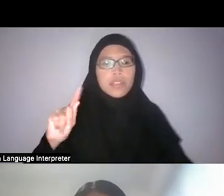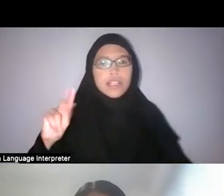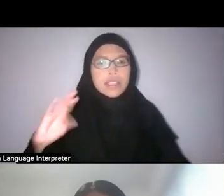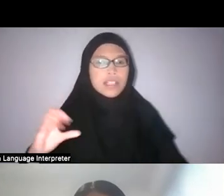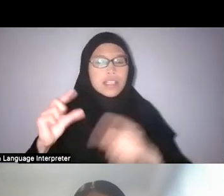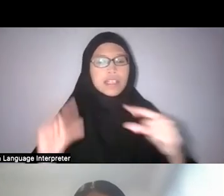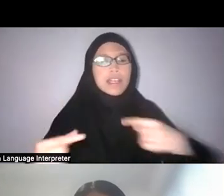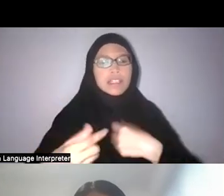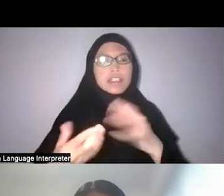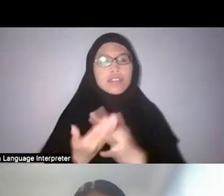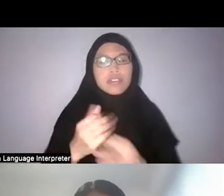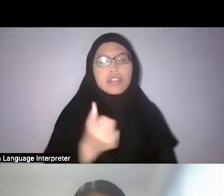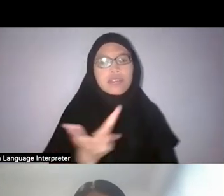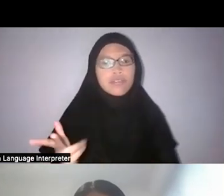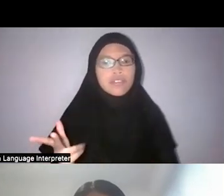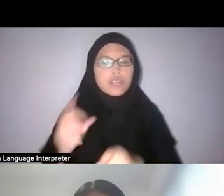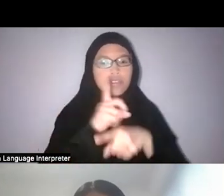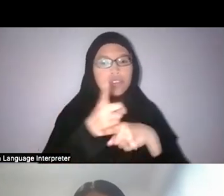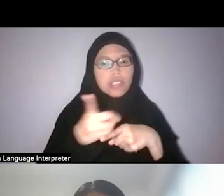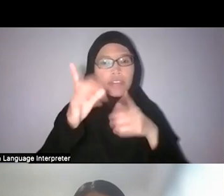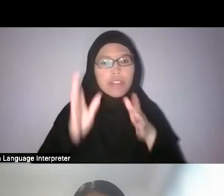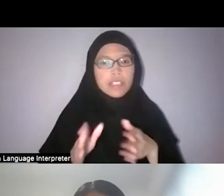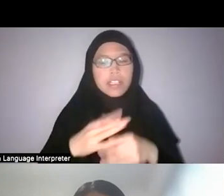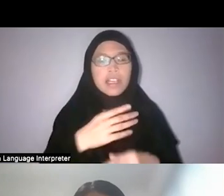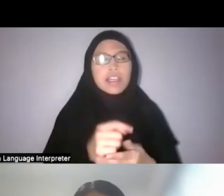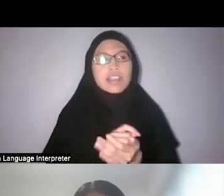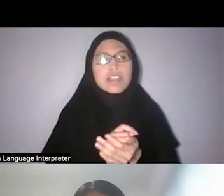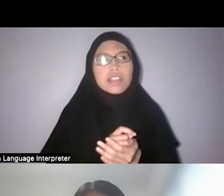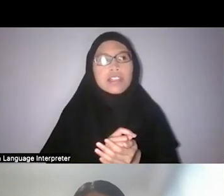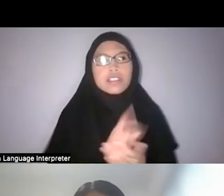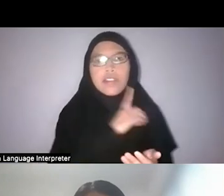and he co-authored one of the books, Malay Village Medicine.